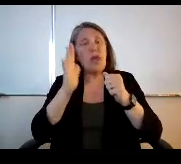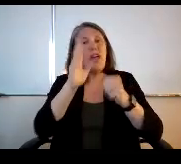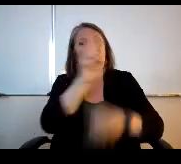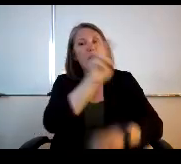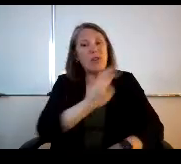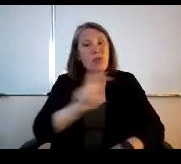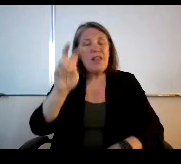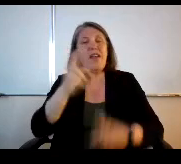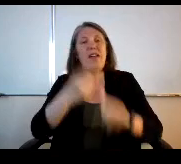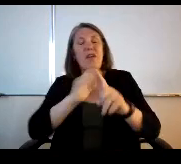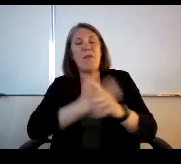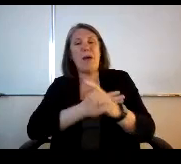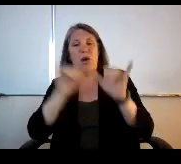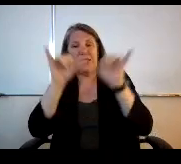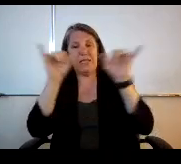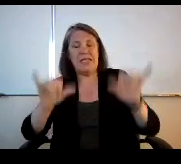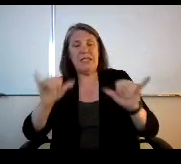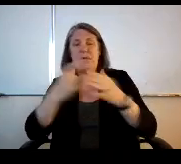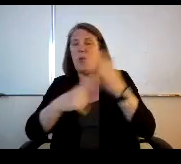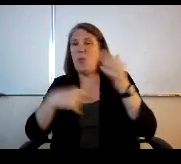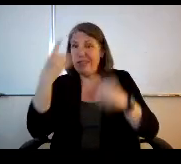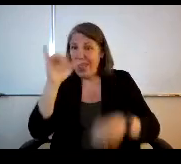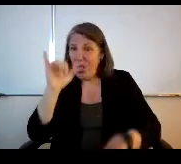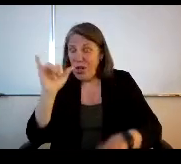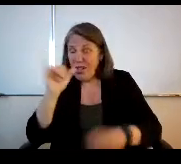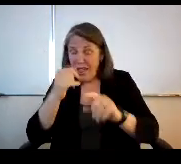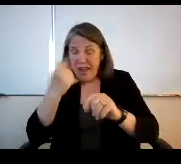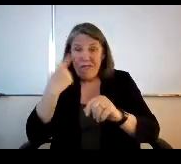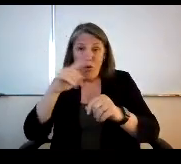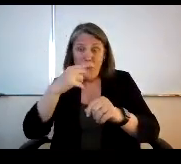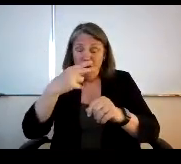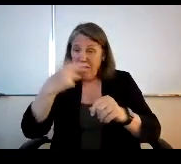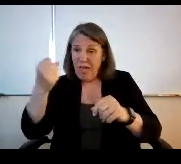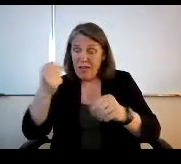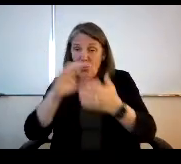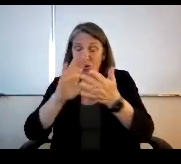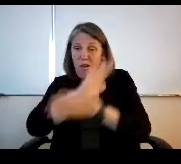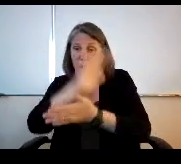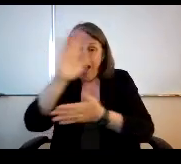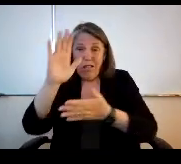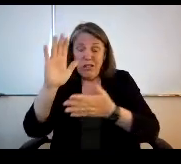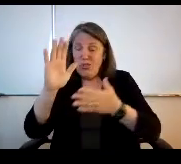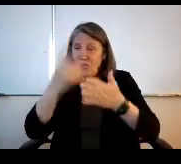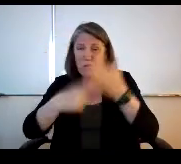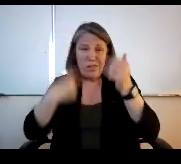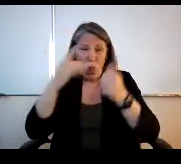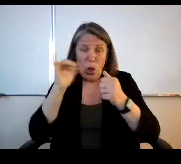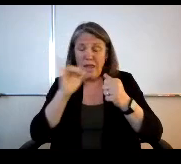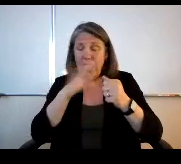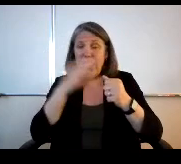And what does that look like for the postsecondary institutions? You know an in the remedial training and